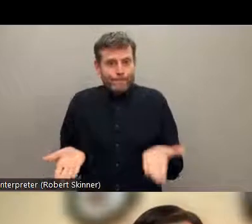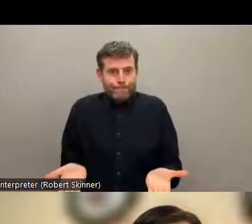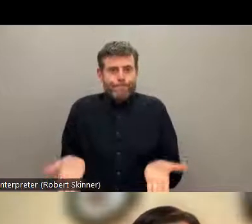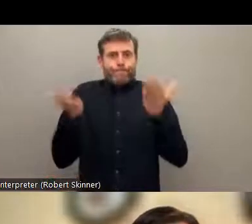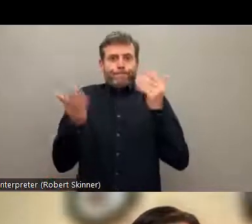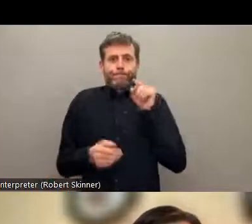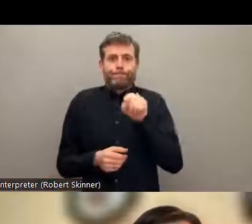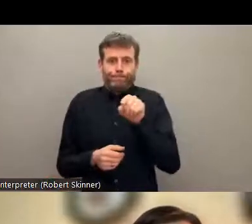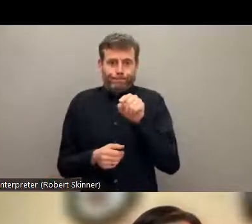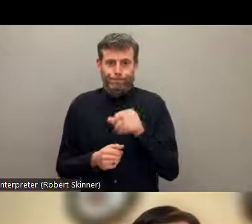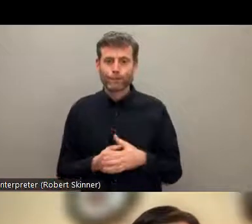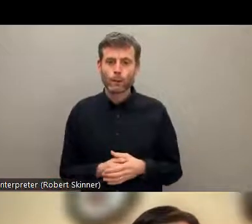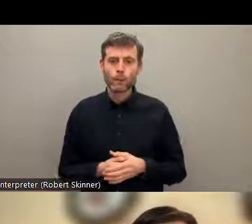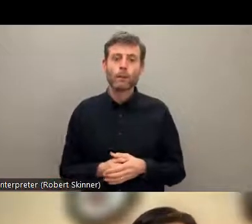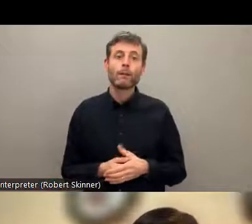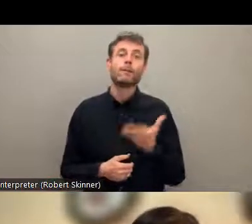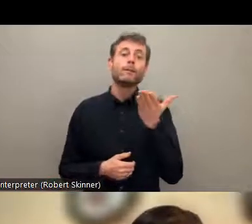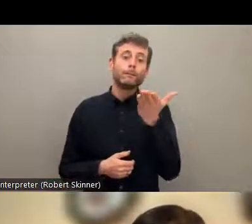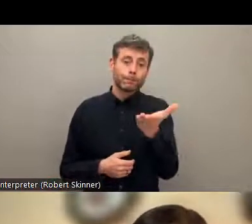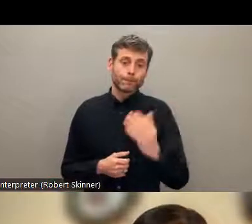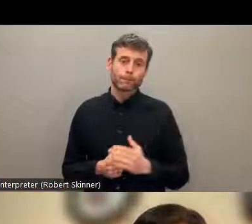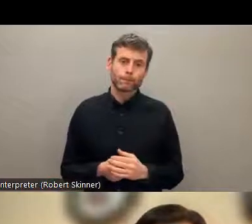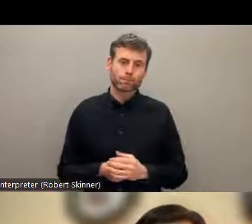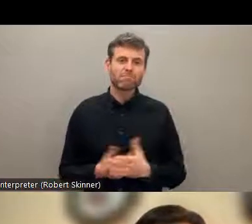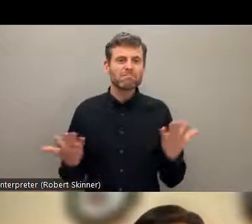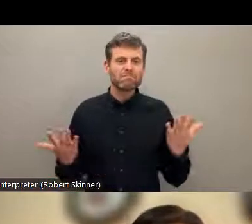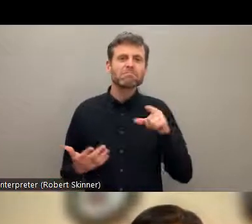that how do we move forward. So